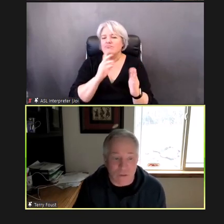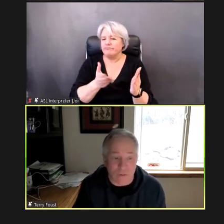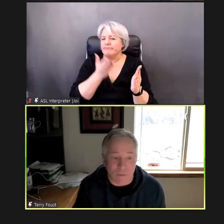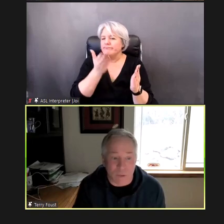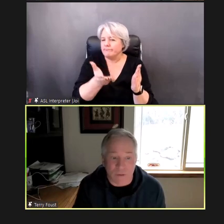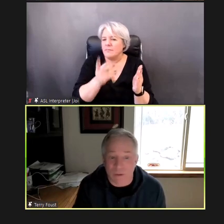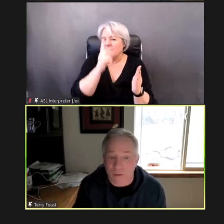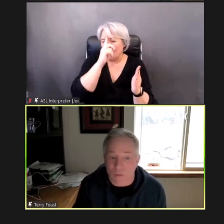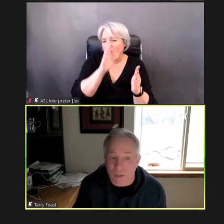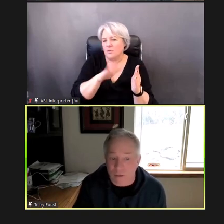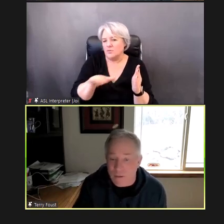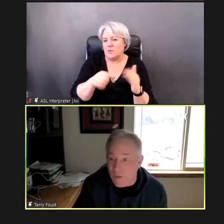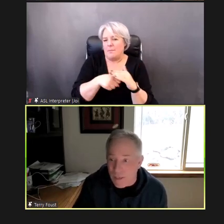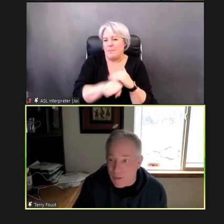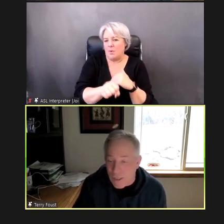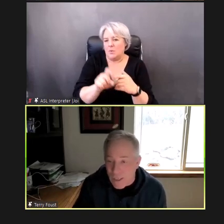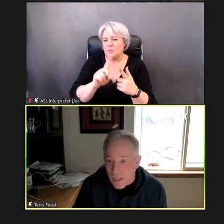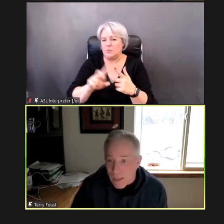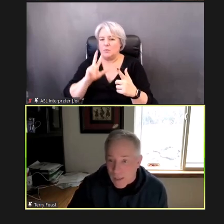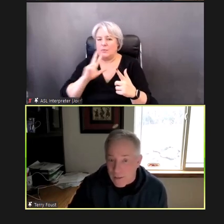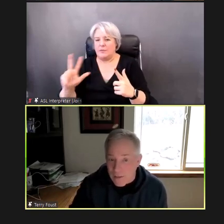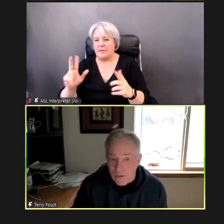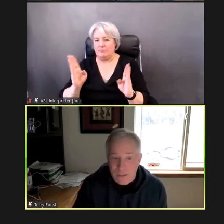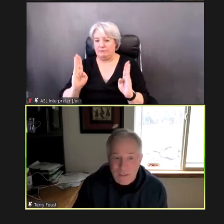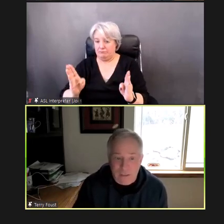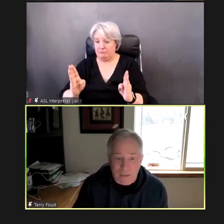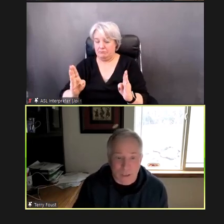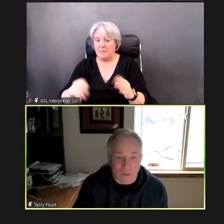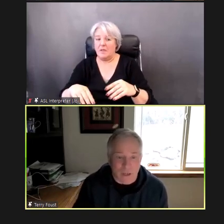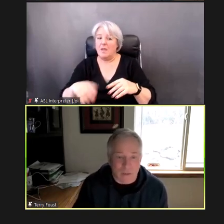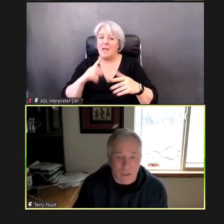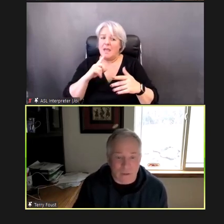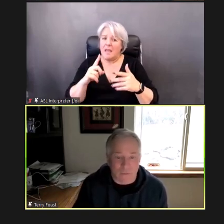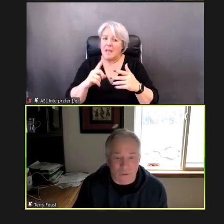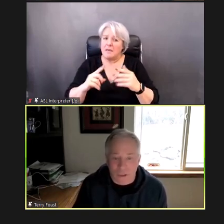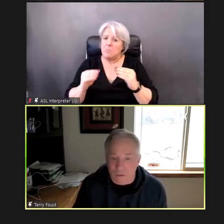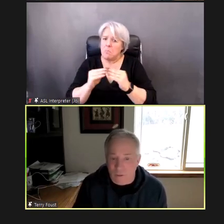And it's increasingly being recommended for children three to